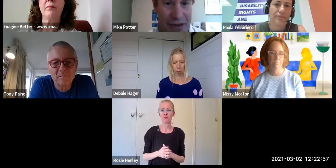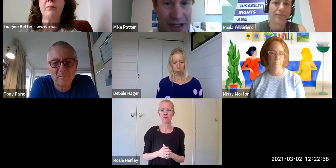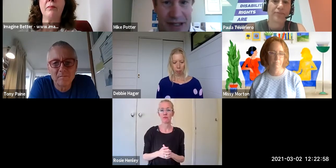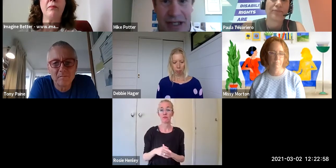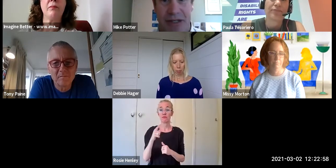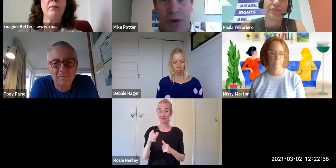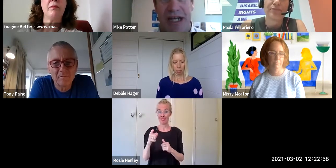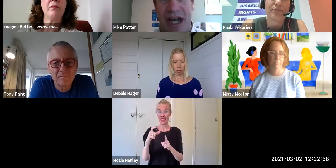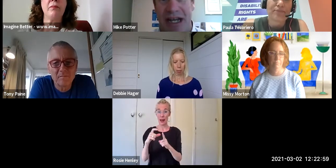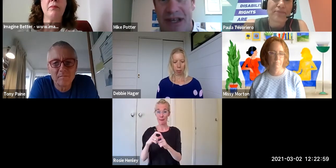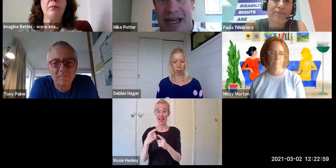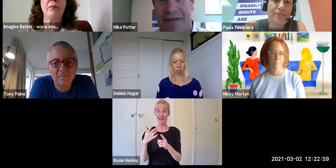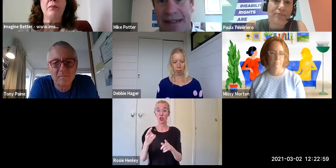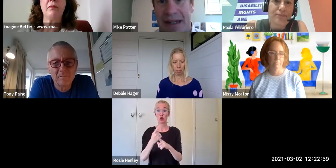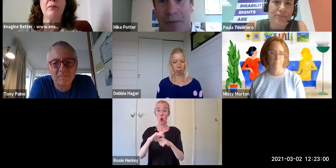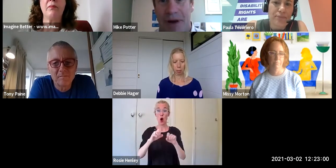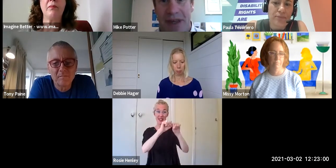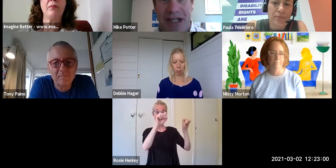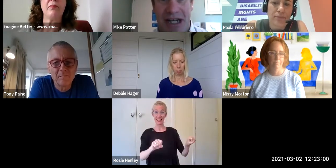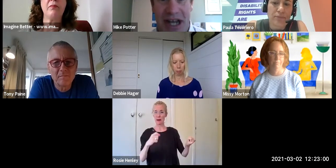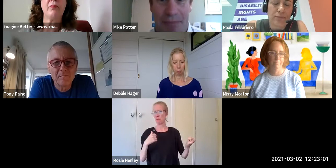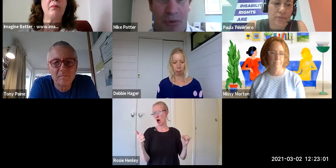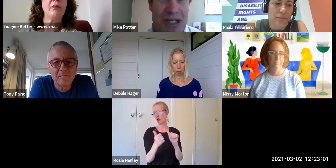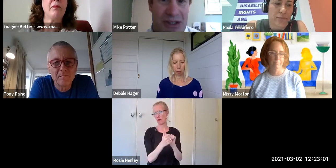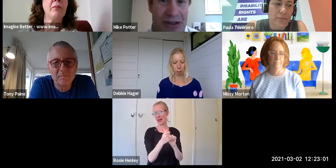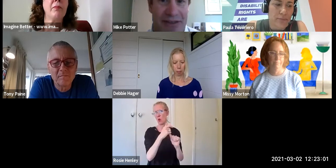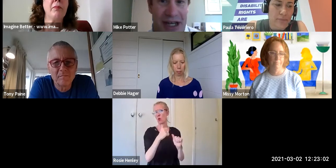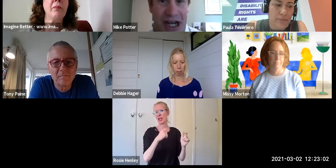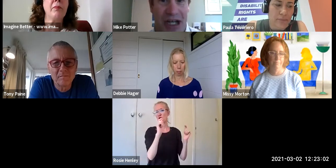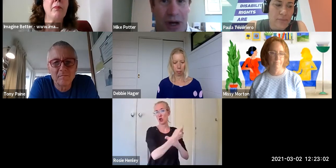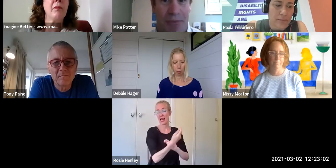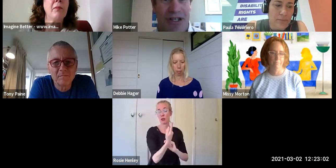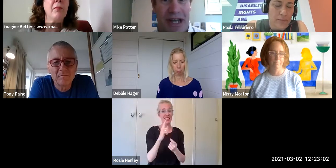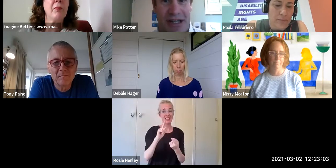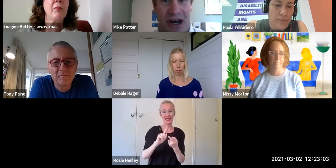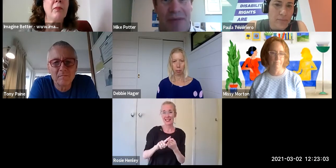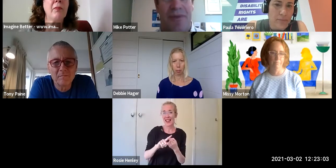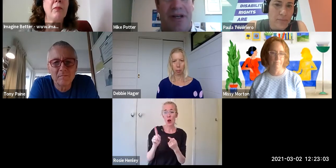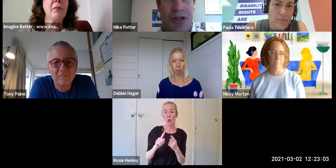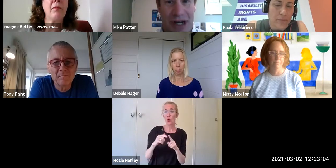I think there's we need change there but for that change to happen we still need to change